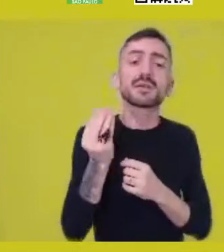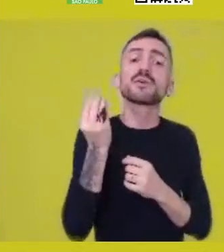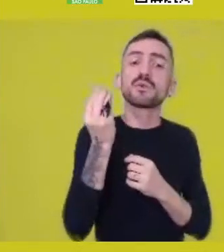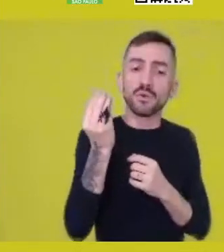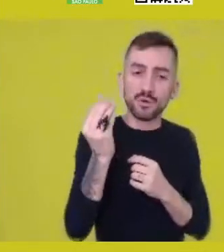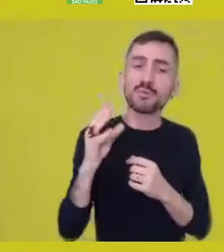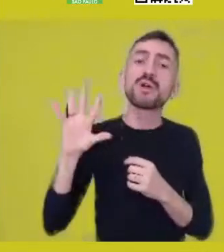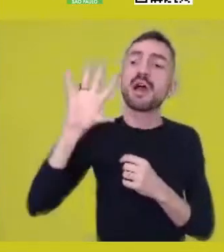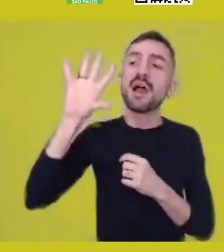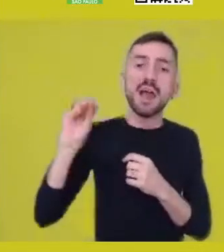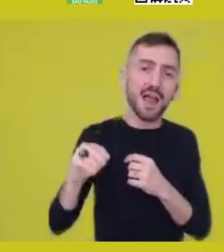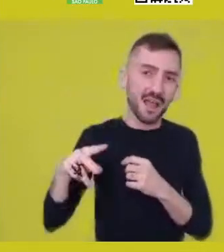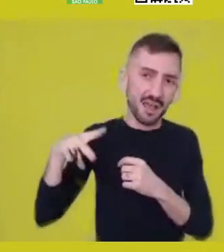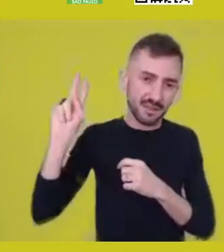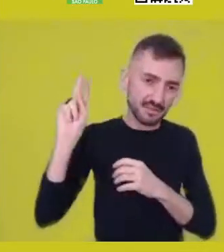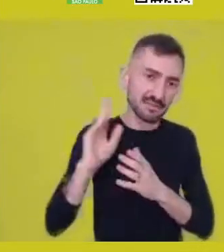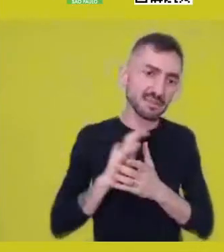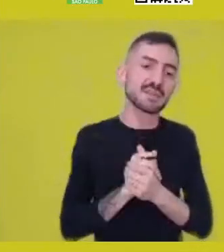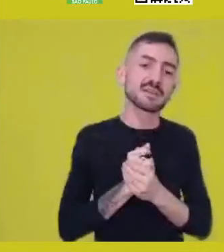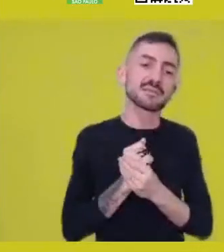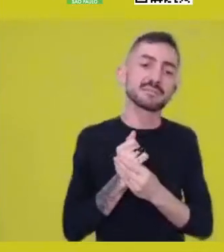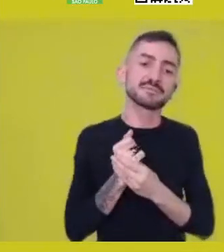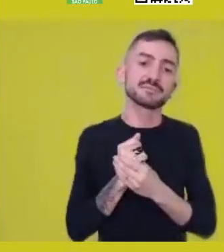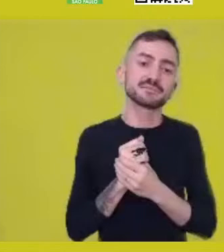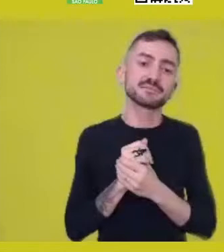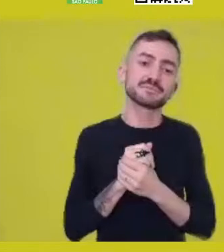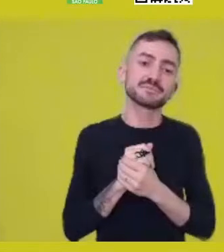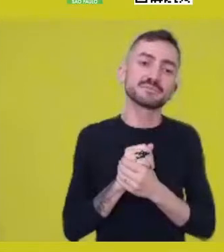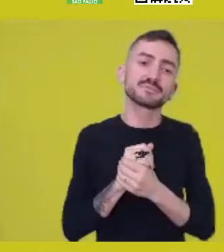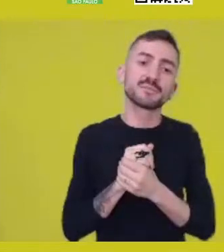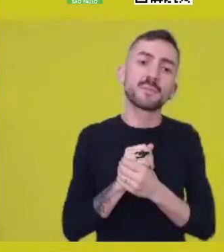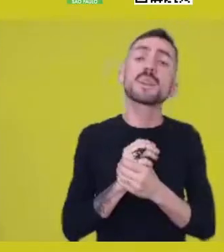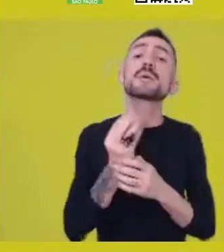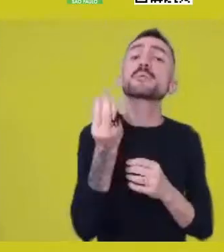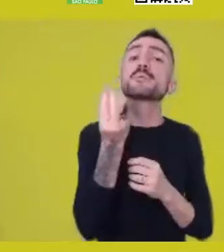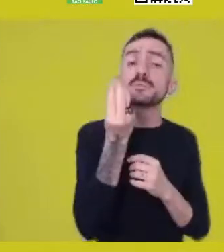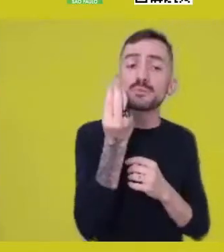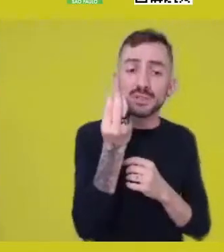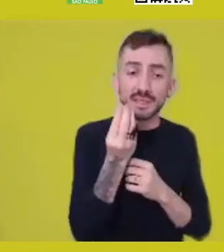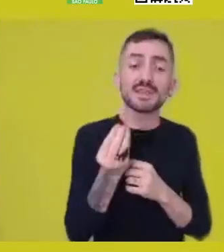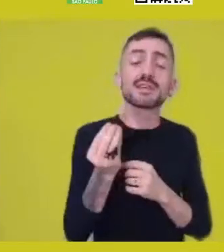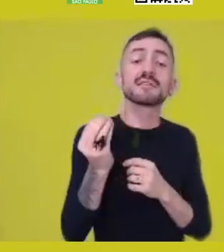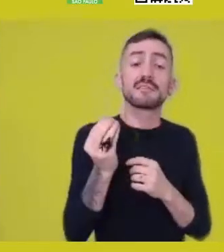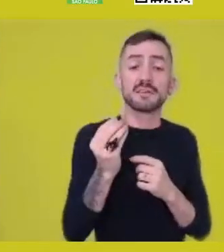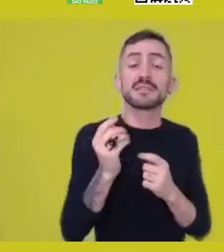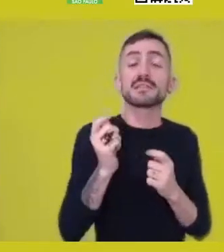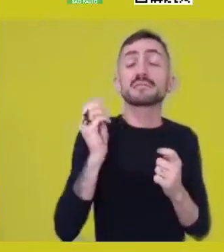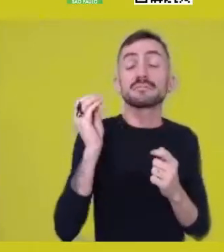this possibility of going back to Africa